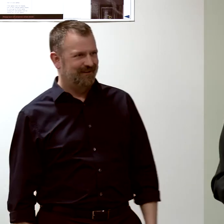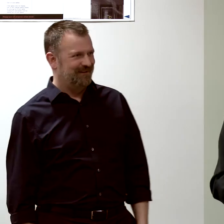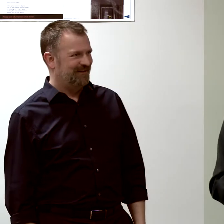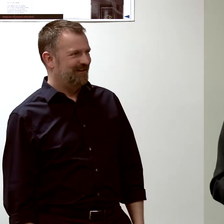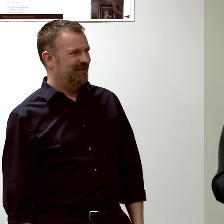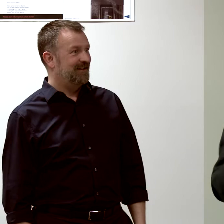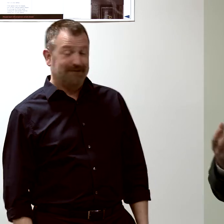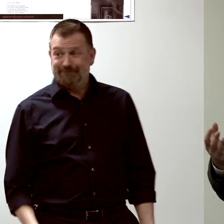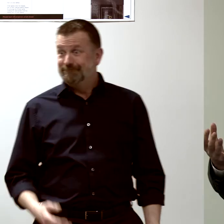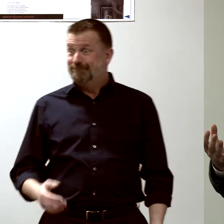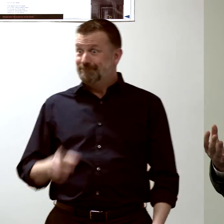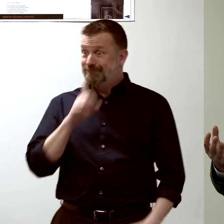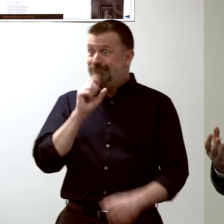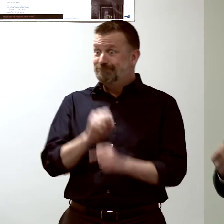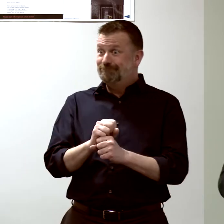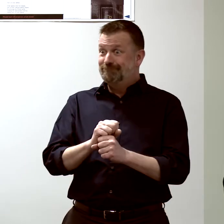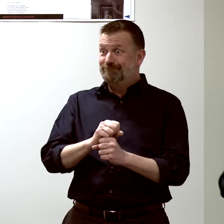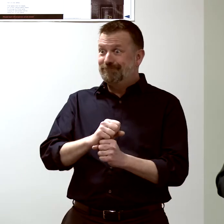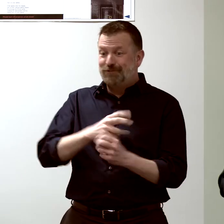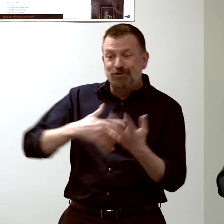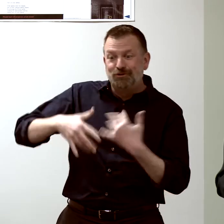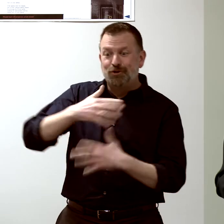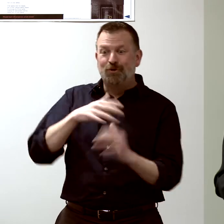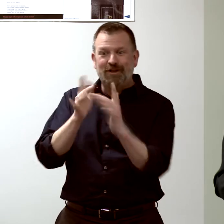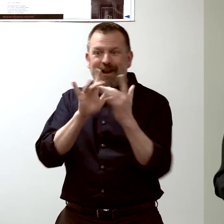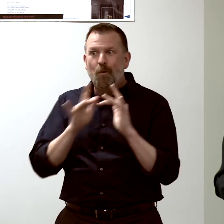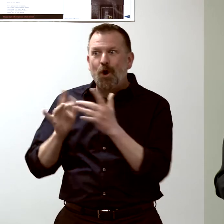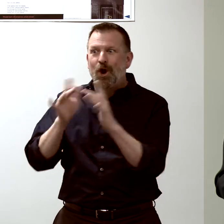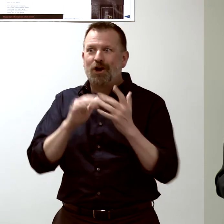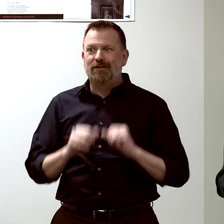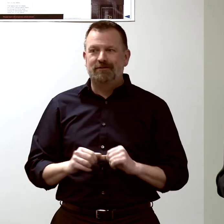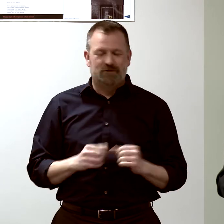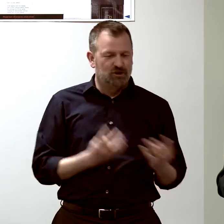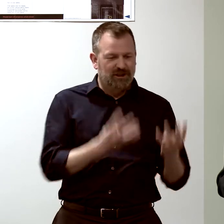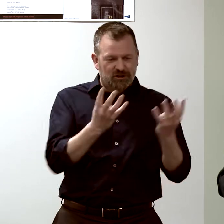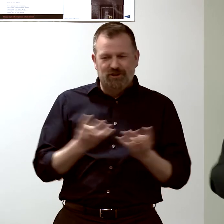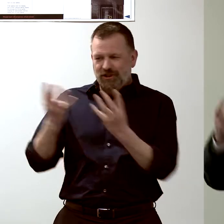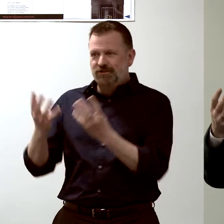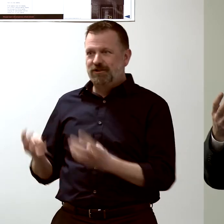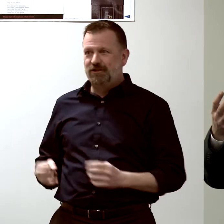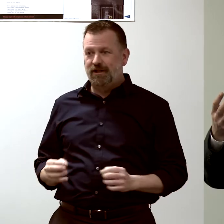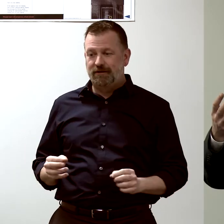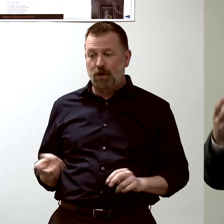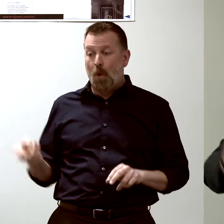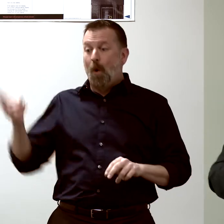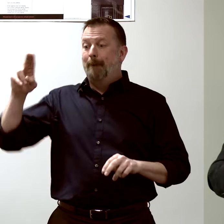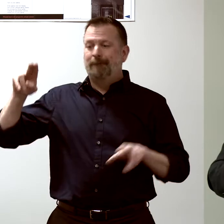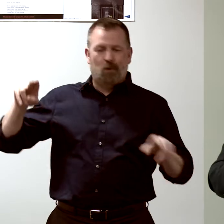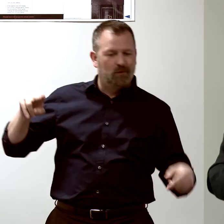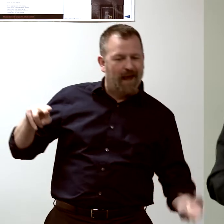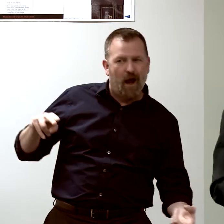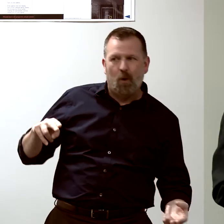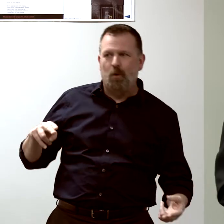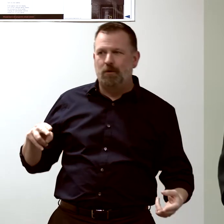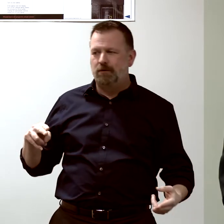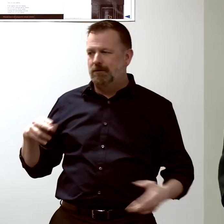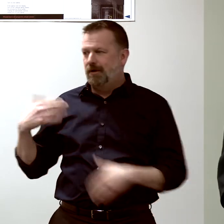It's a social network of genes that go up or go down